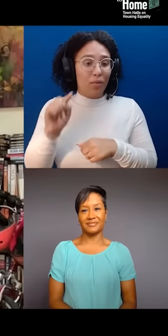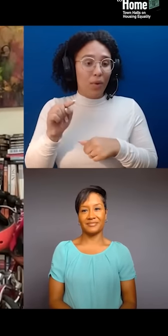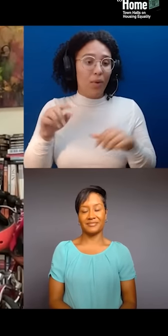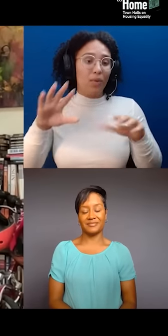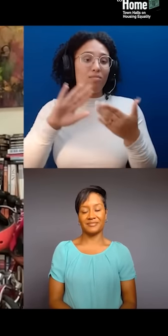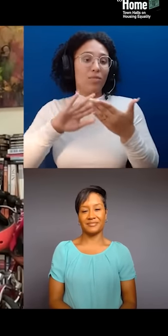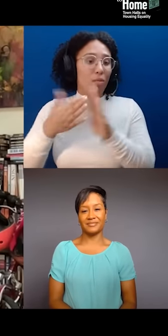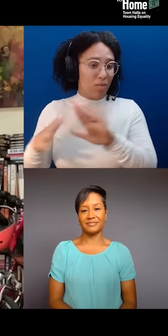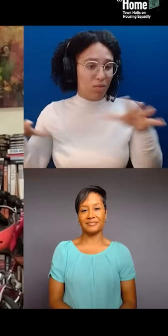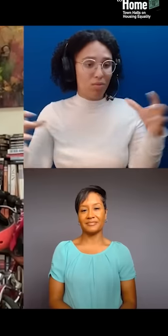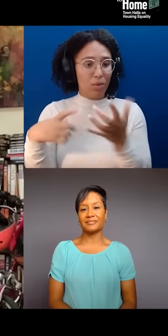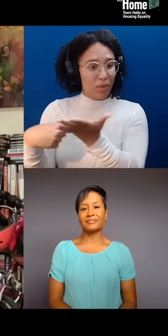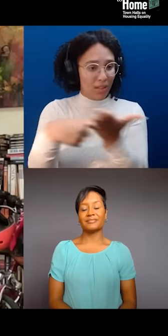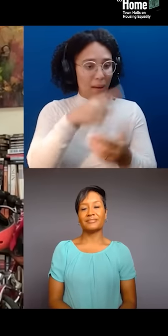You can find everyone's full bios